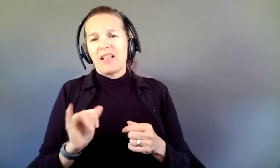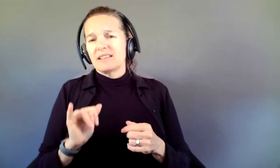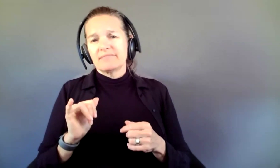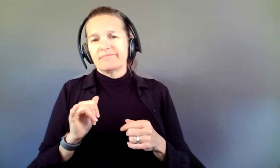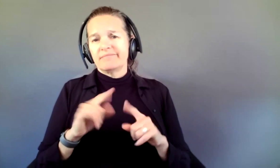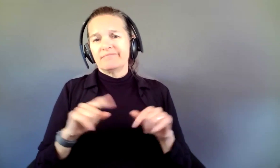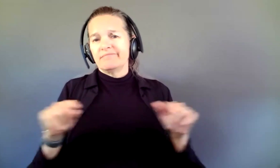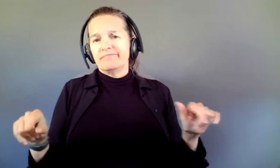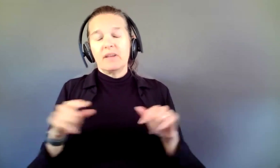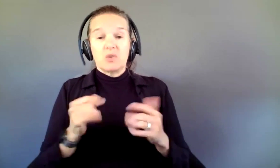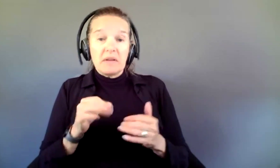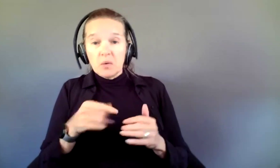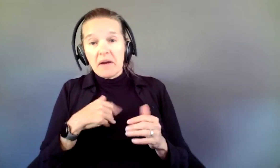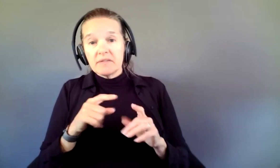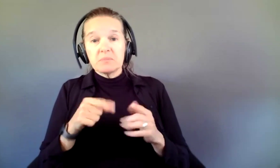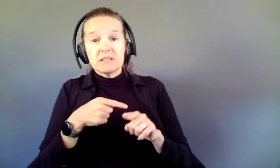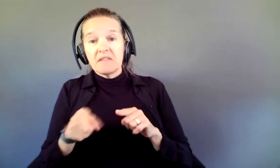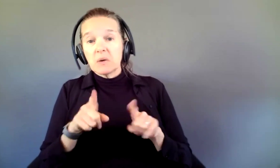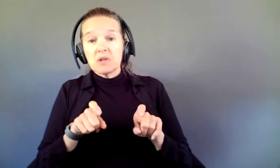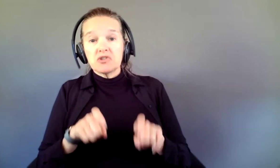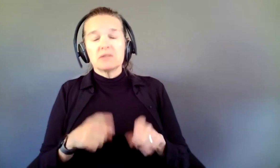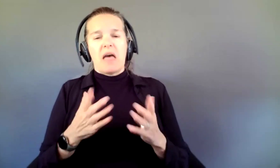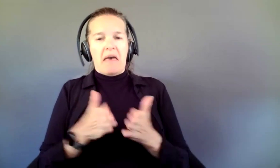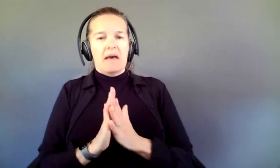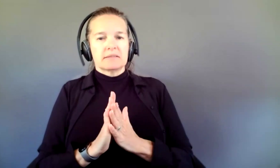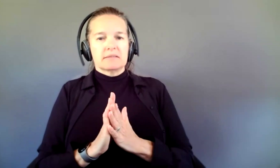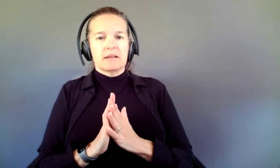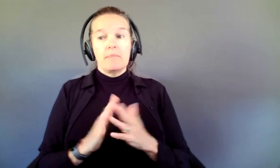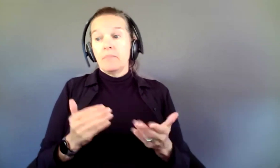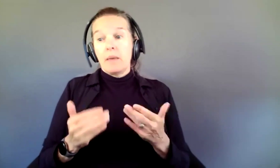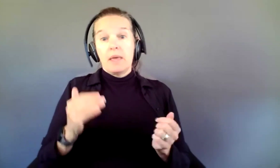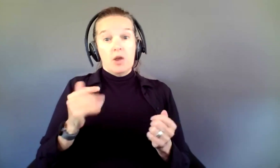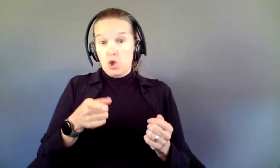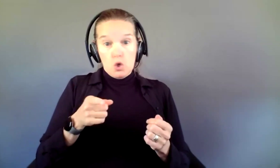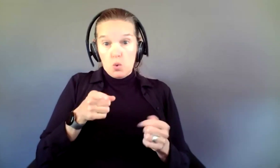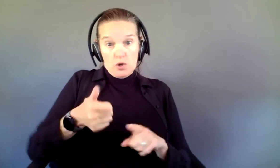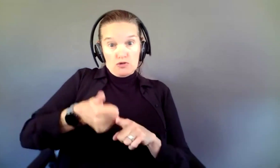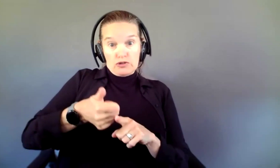to hear them, but that can be a mechanism where you may not leave your state as the lead artist,